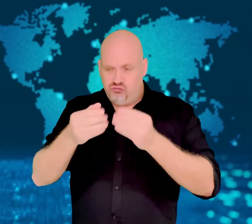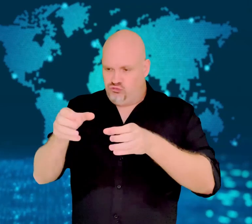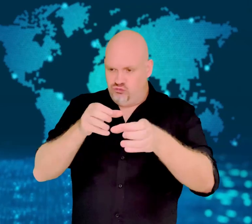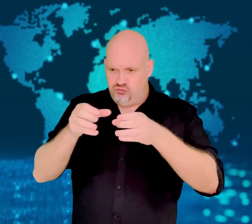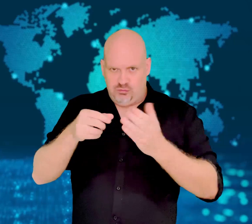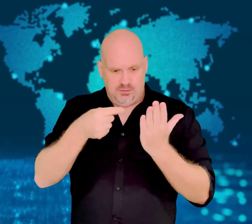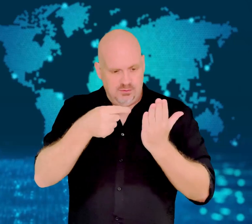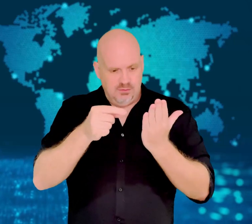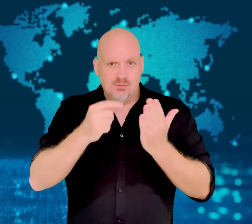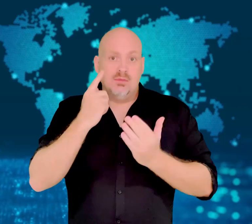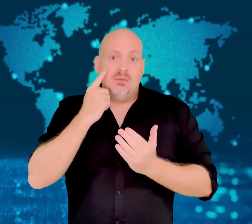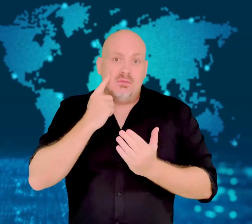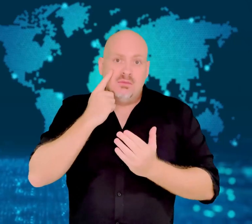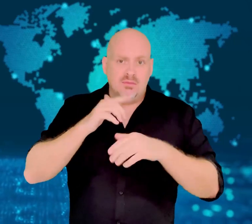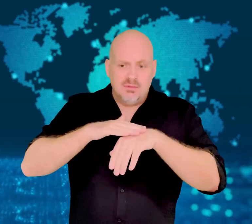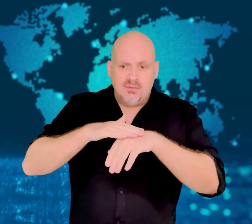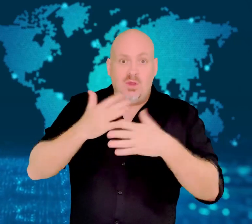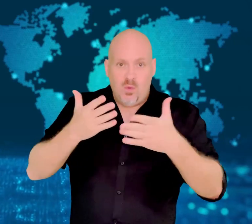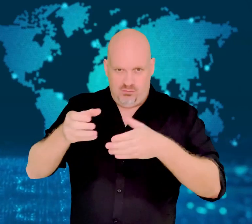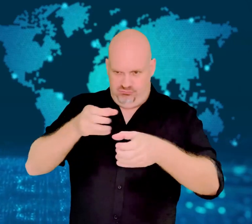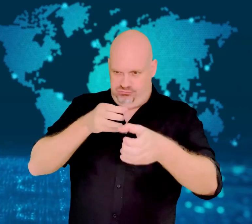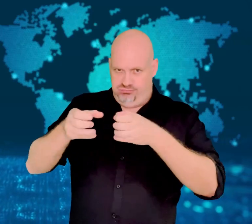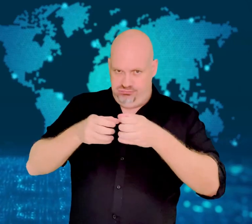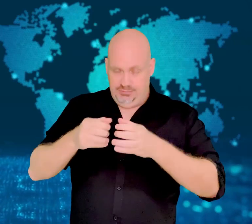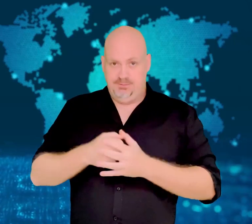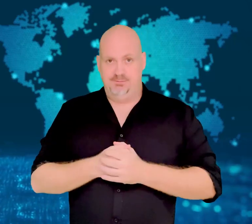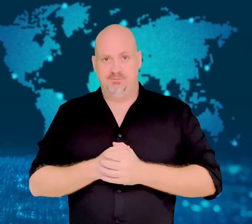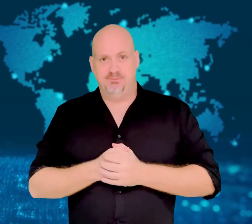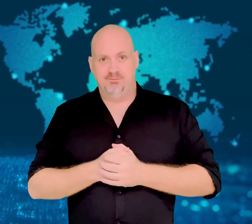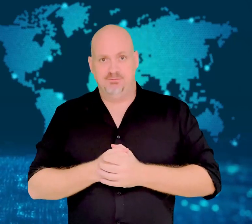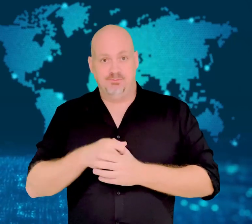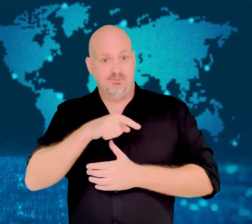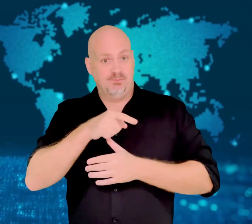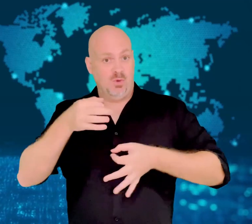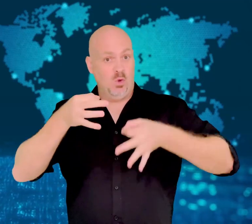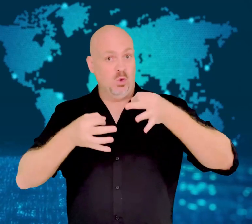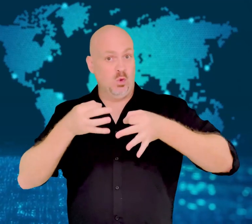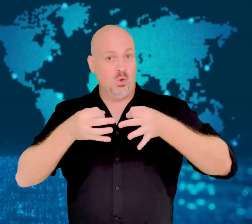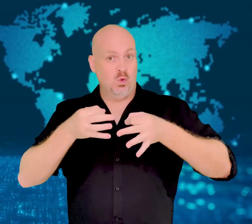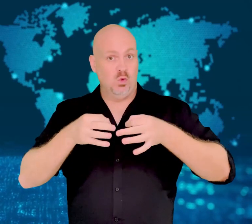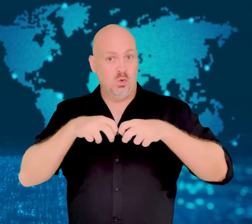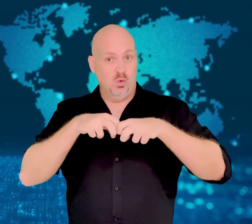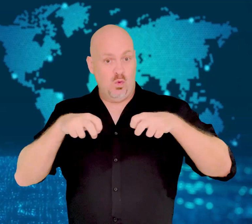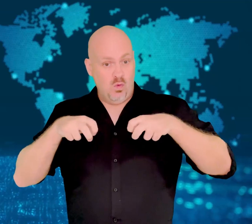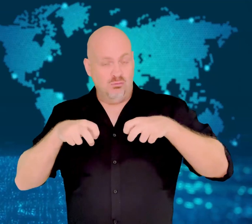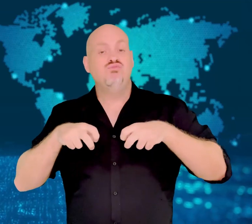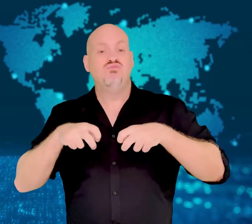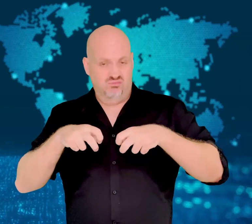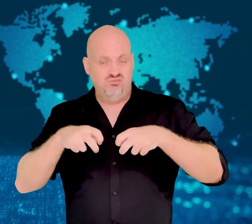If the court rules against the schools, "affirmative action" policies that